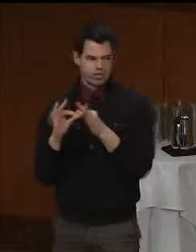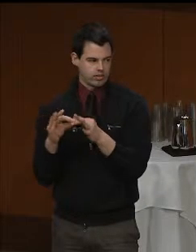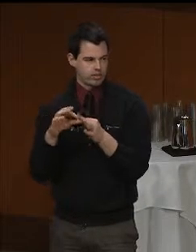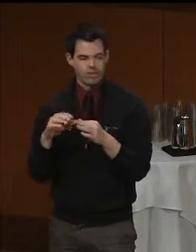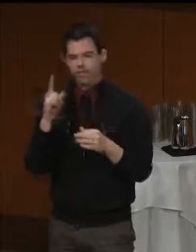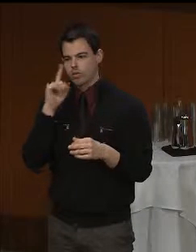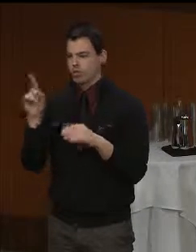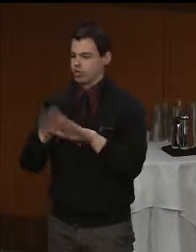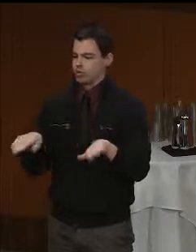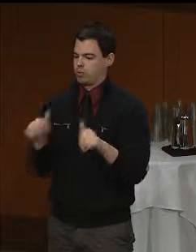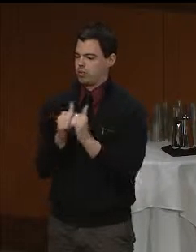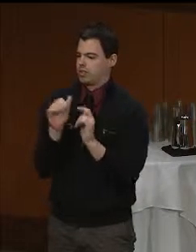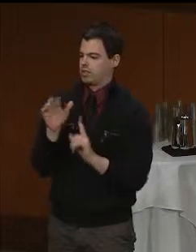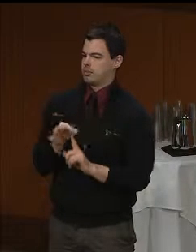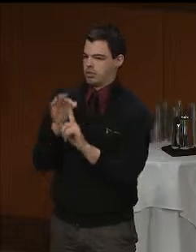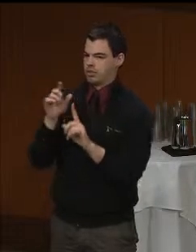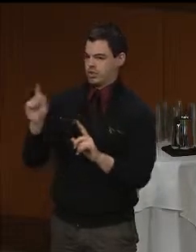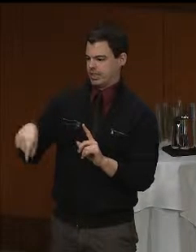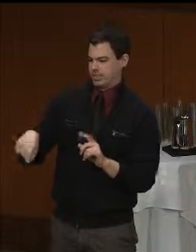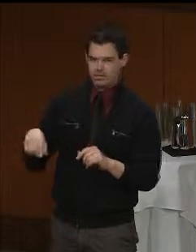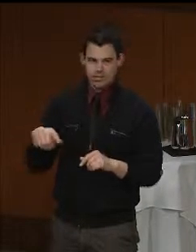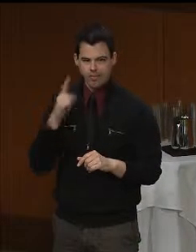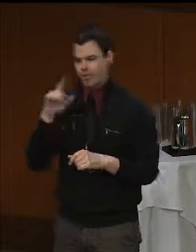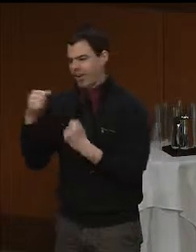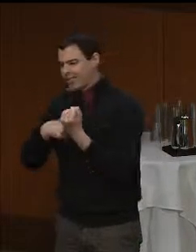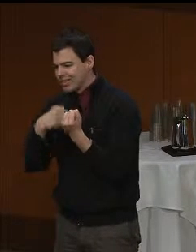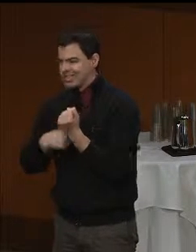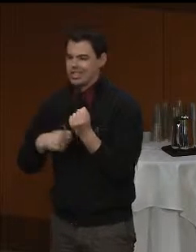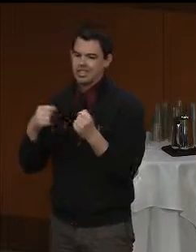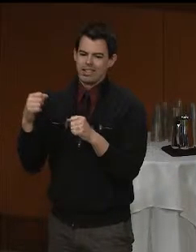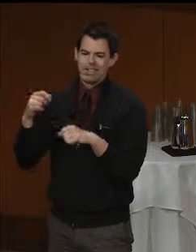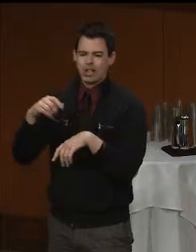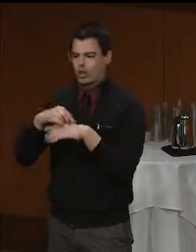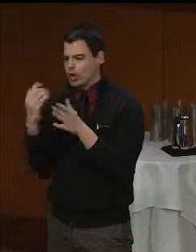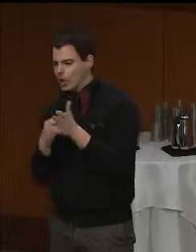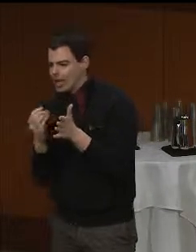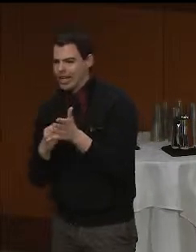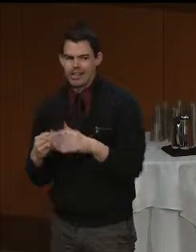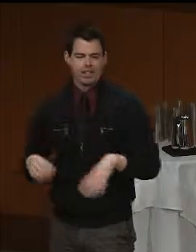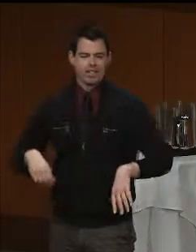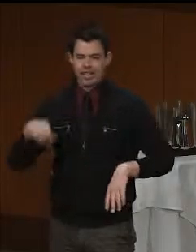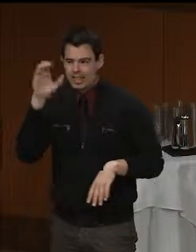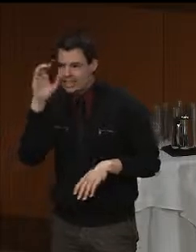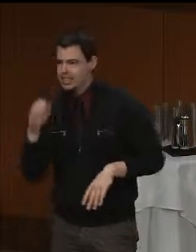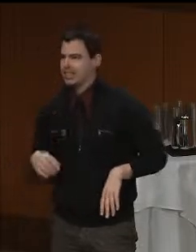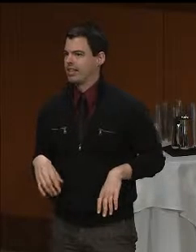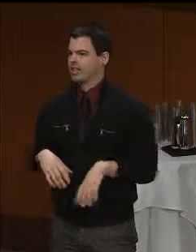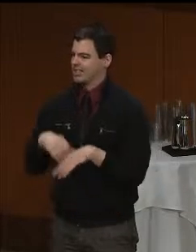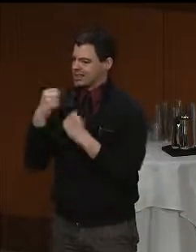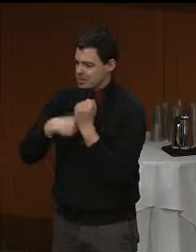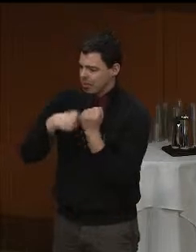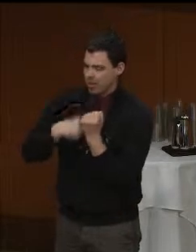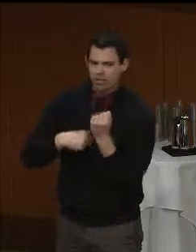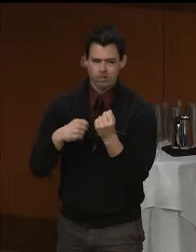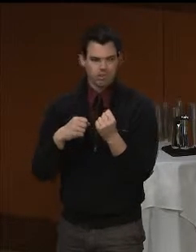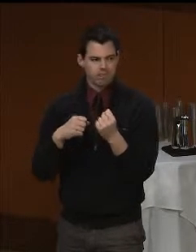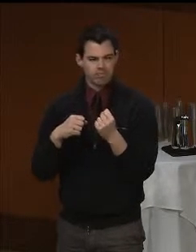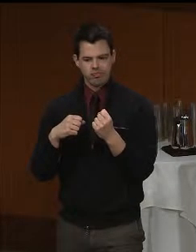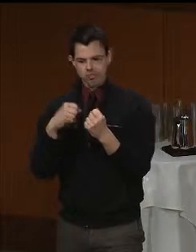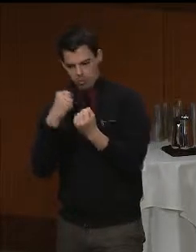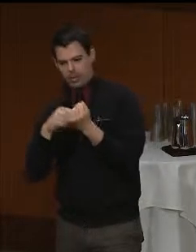legacy of advocacy, learning, listening, support and assistance to parents of children with